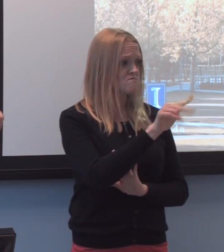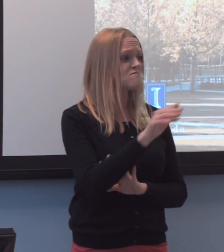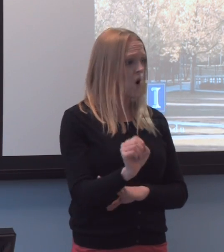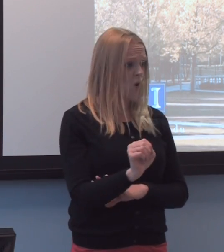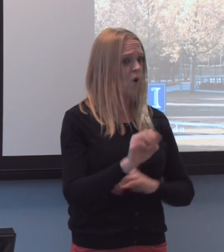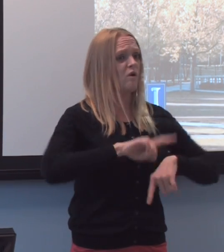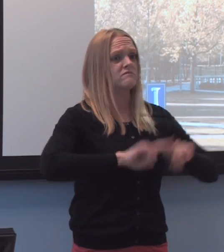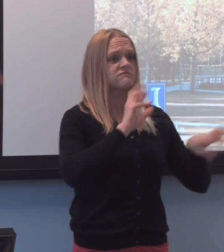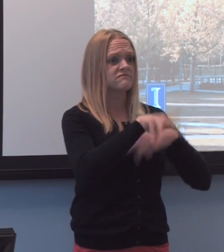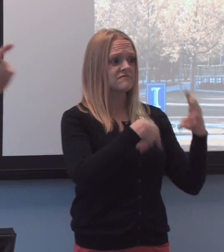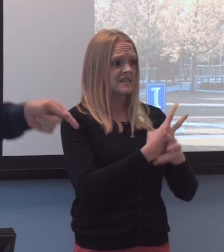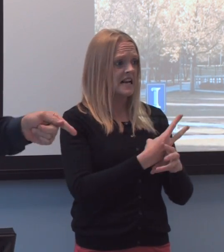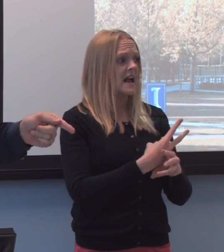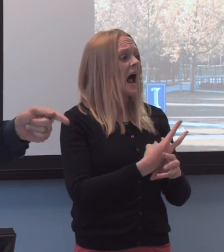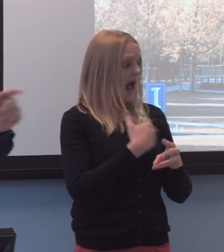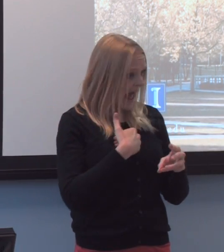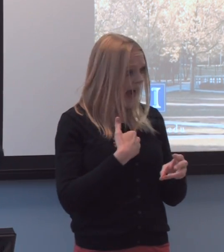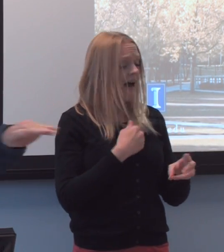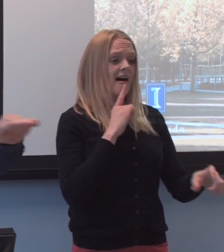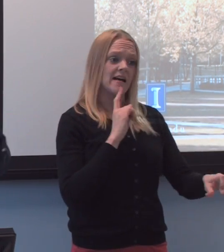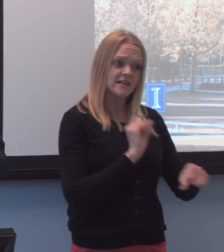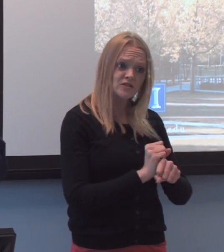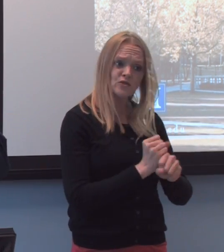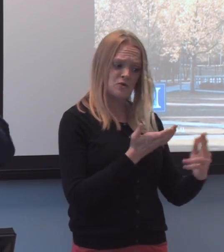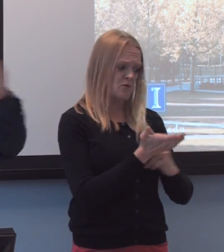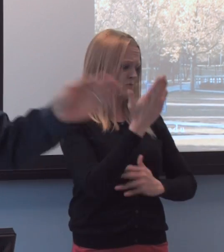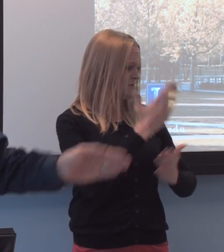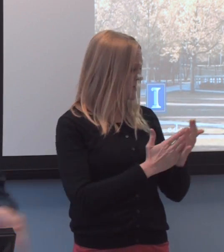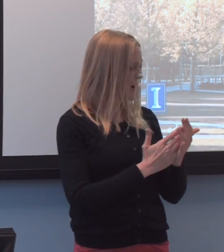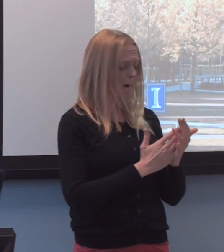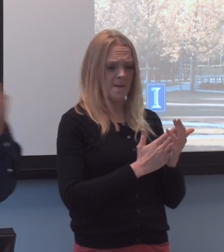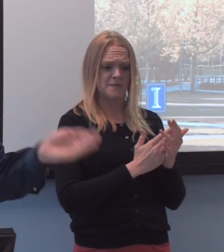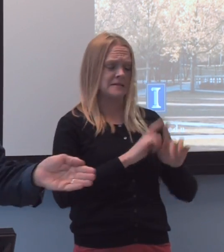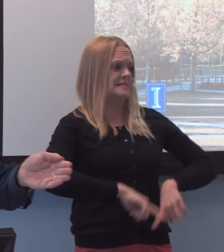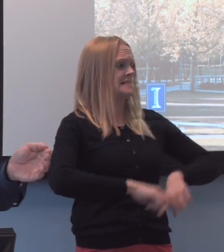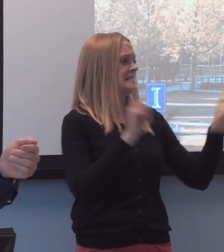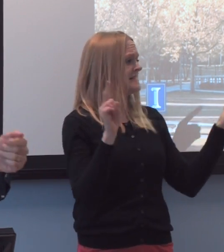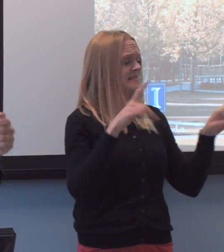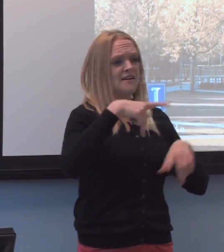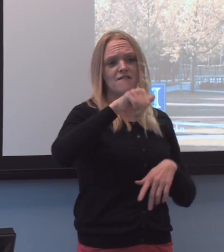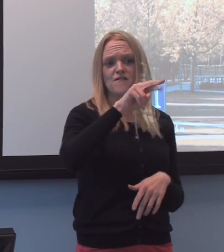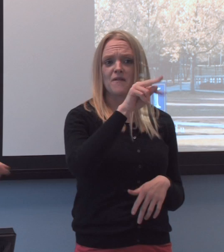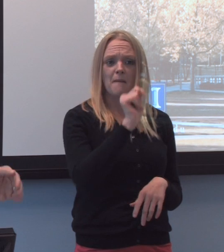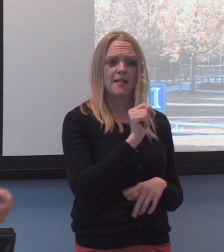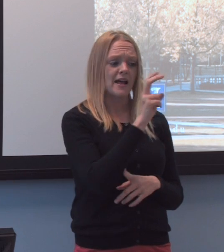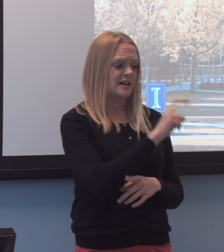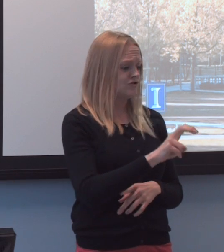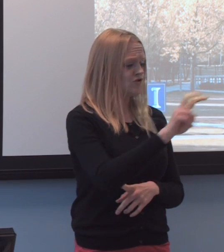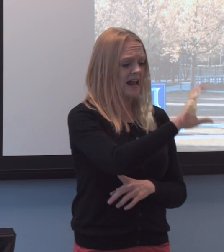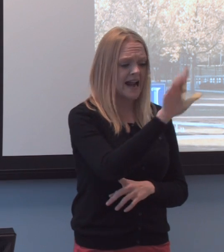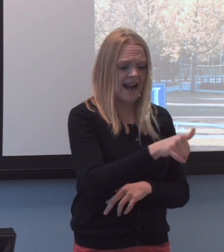and I had gone through some sort of inter-planetary travel, 'cause I had never in my life seen a place